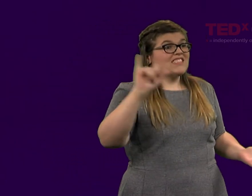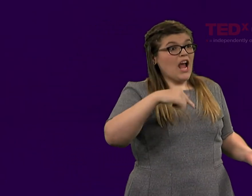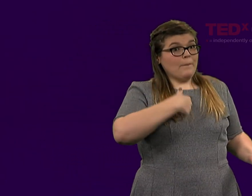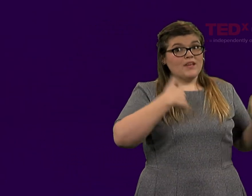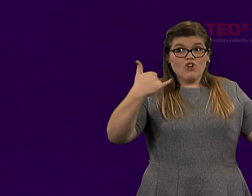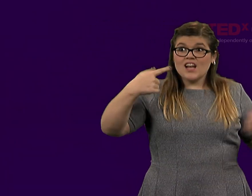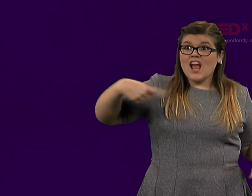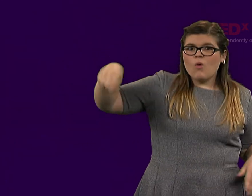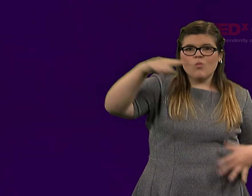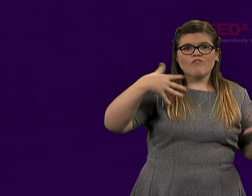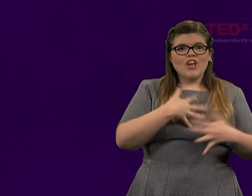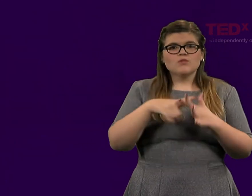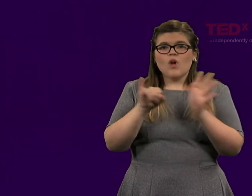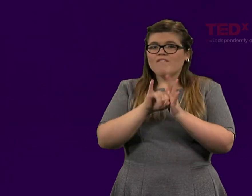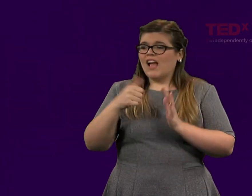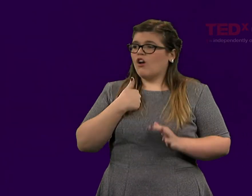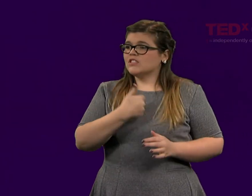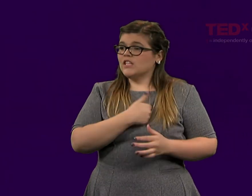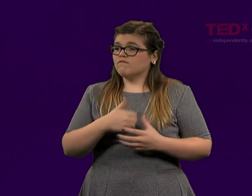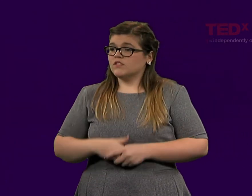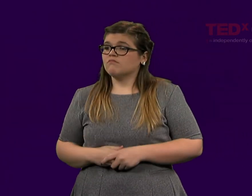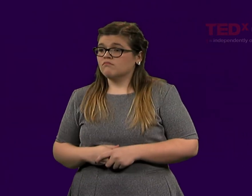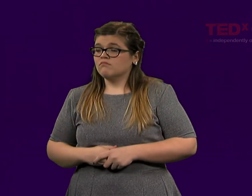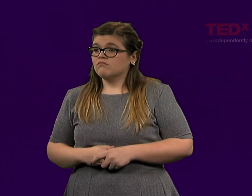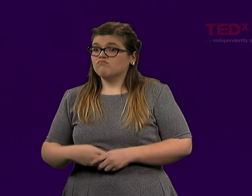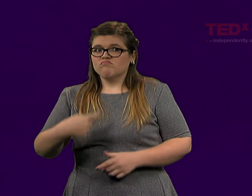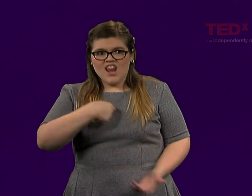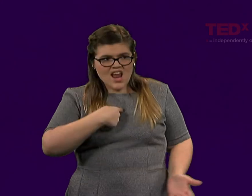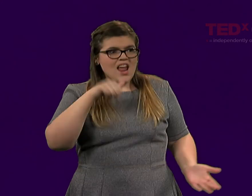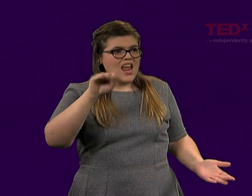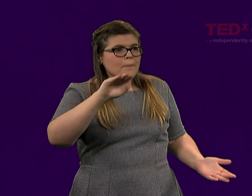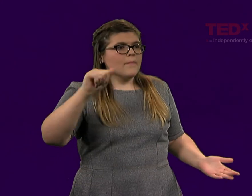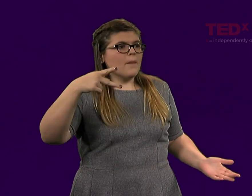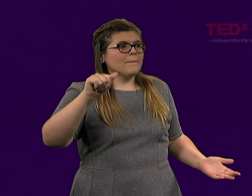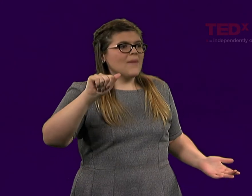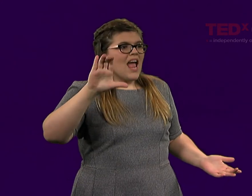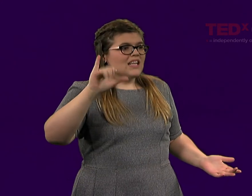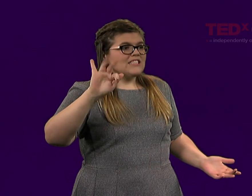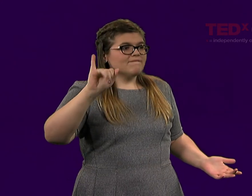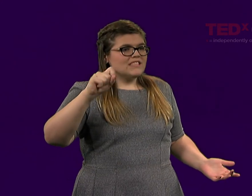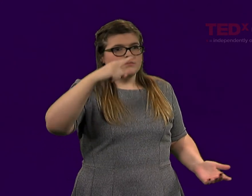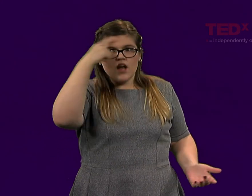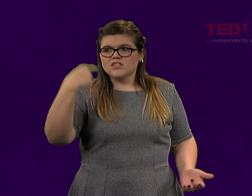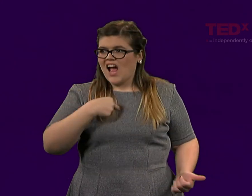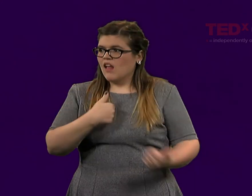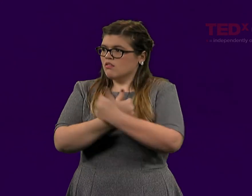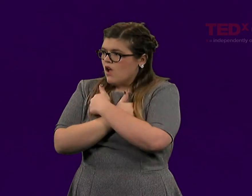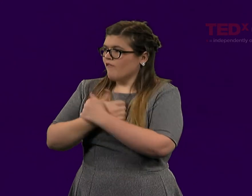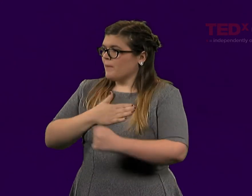are afraid to even identify ourselves as such. I am a pacifist because I love my country.